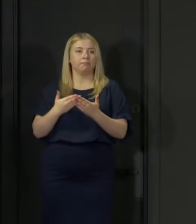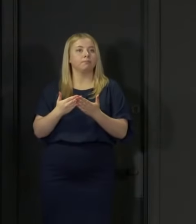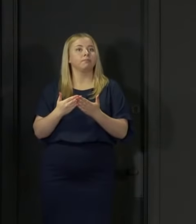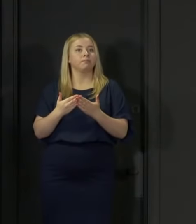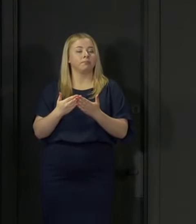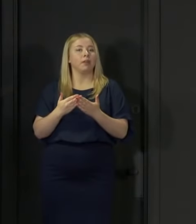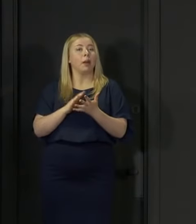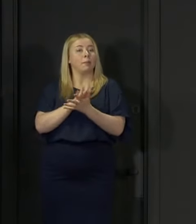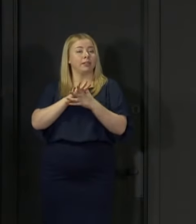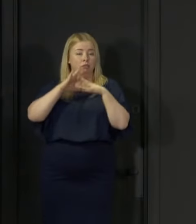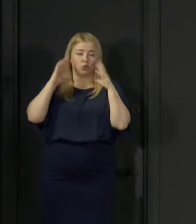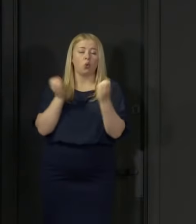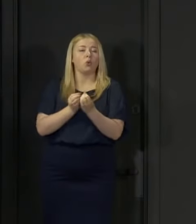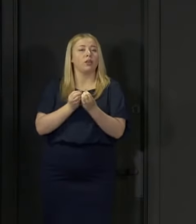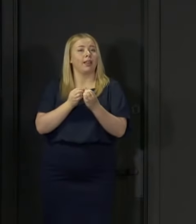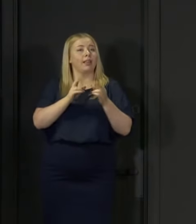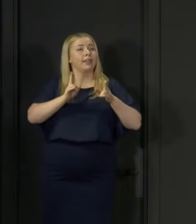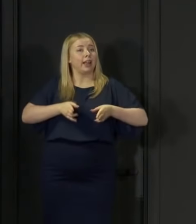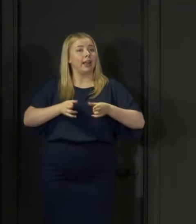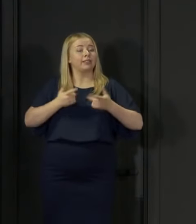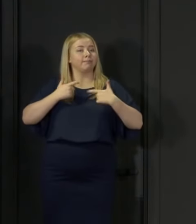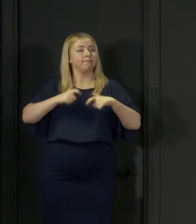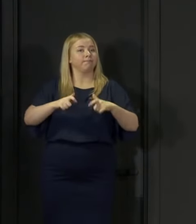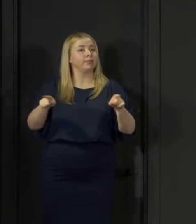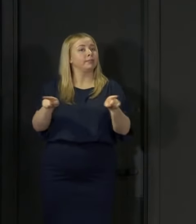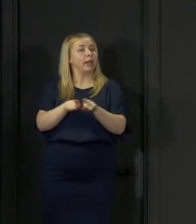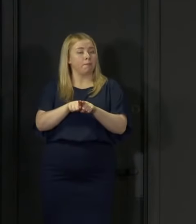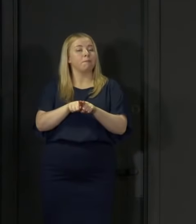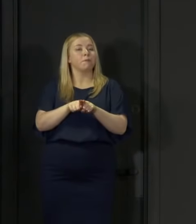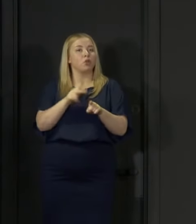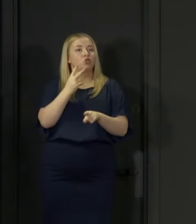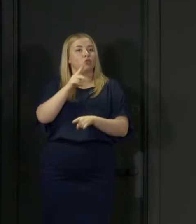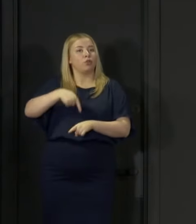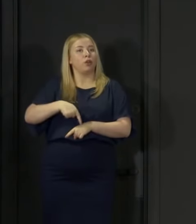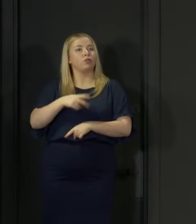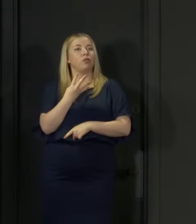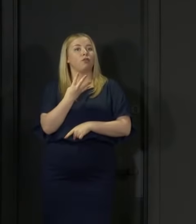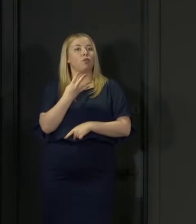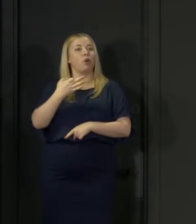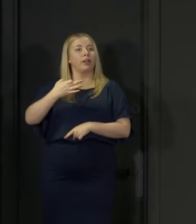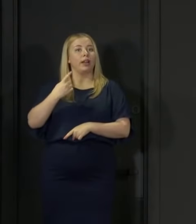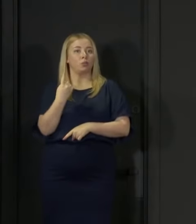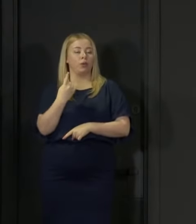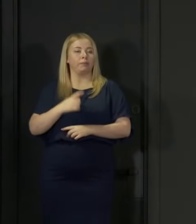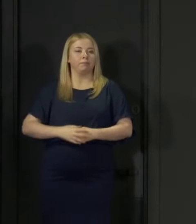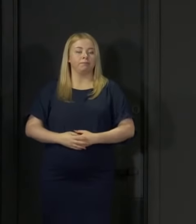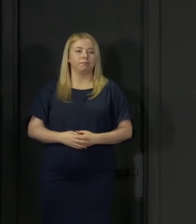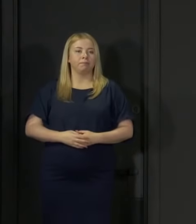The total number of deaths under that measurement remains at 2,491.